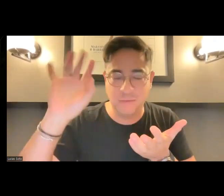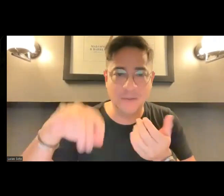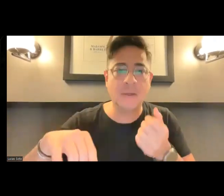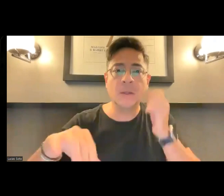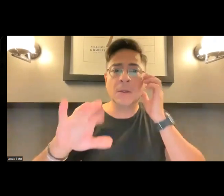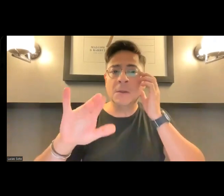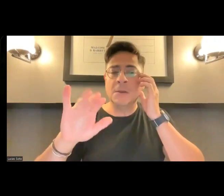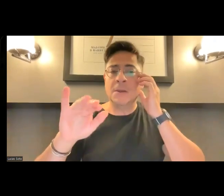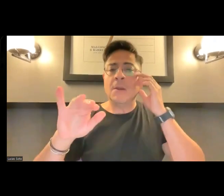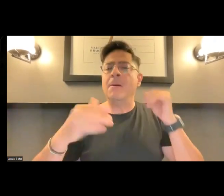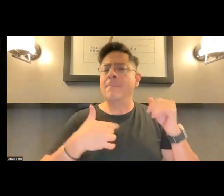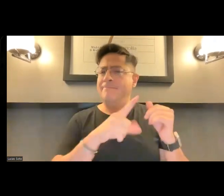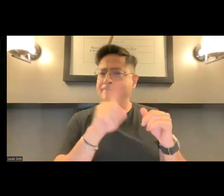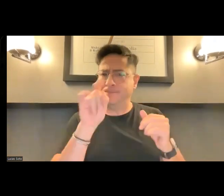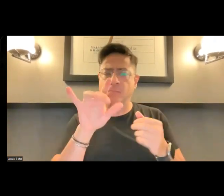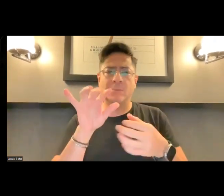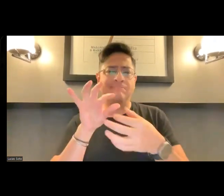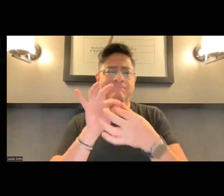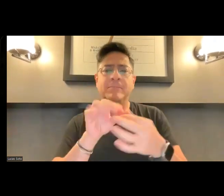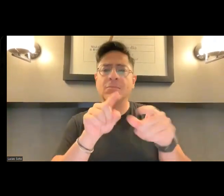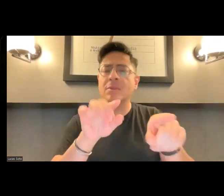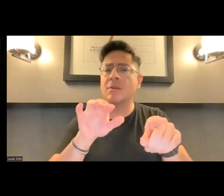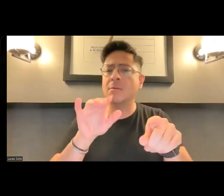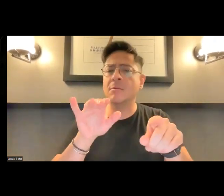about how far we have come, but to think about managing all of